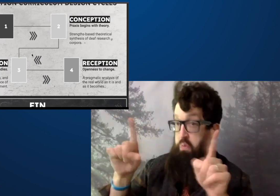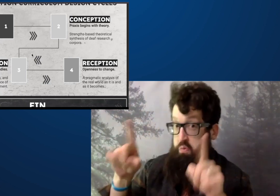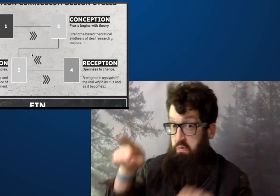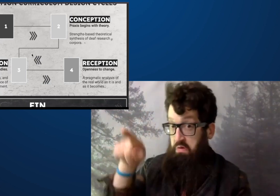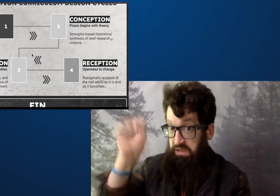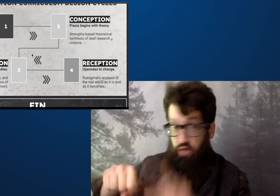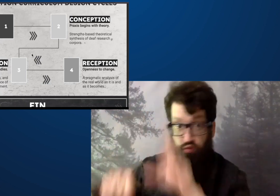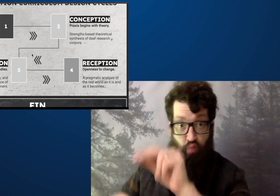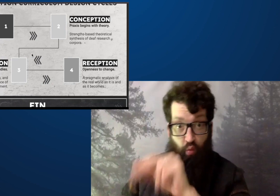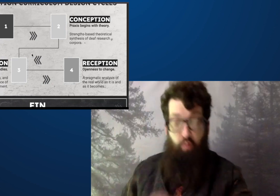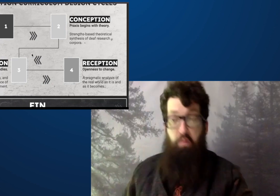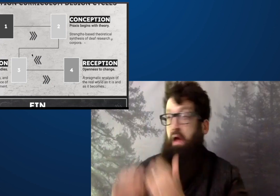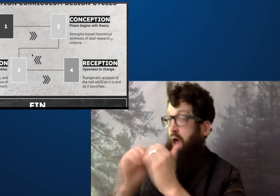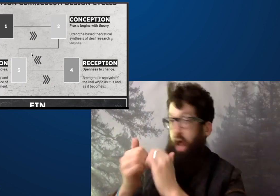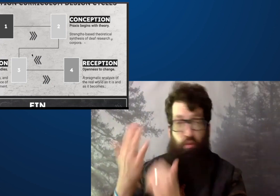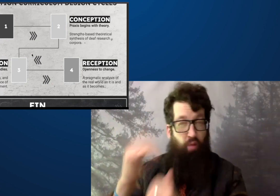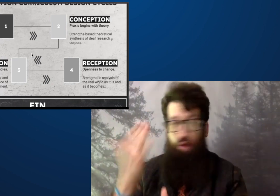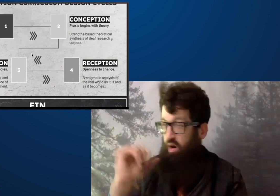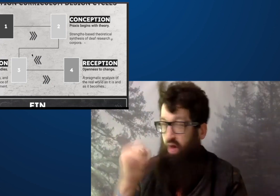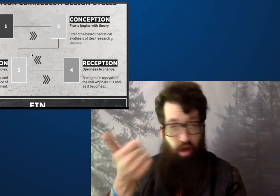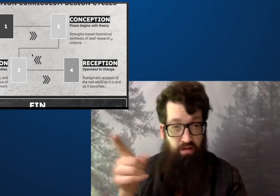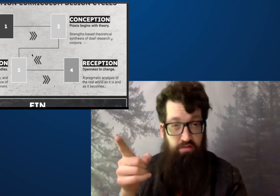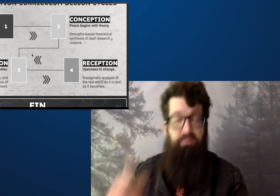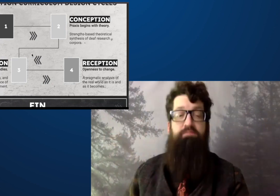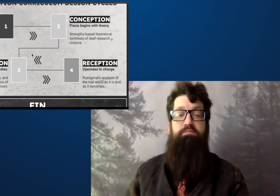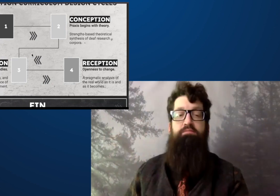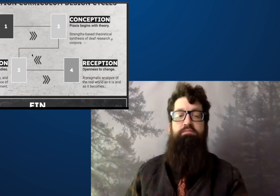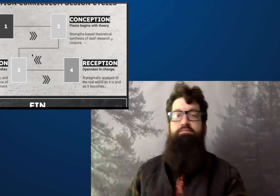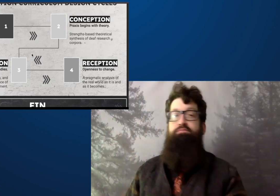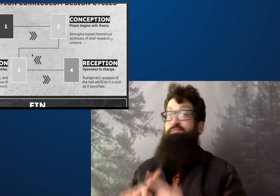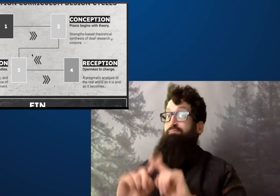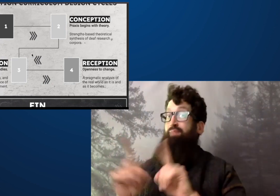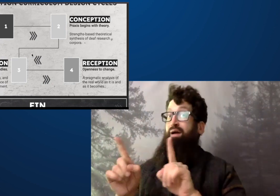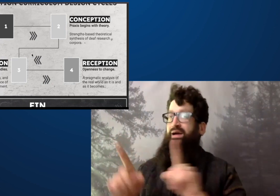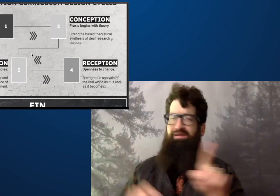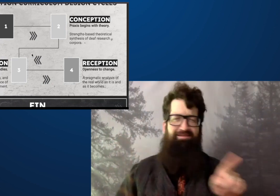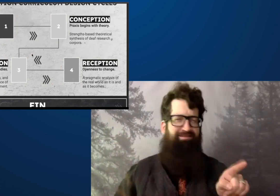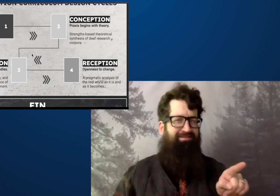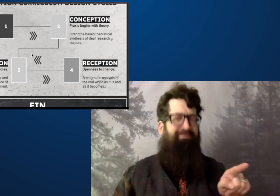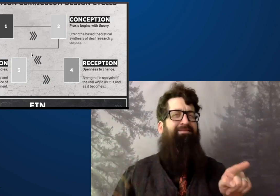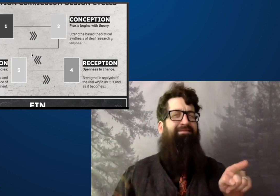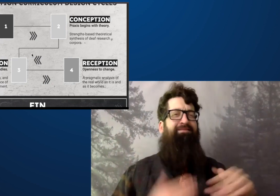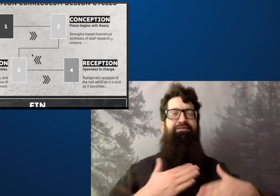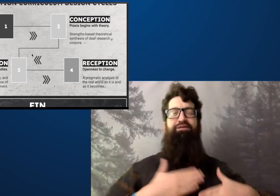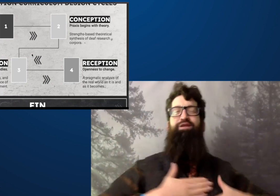That's what I mean by its efficacy, yes. Or is it not effective?